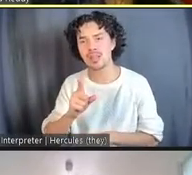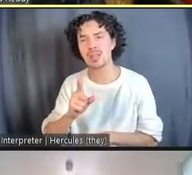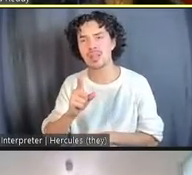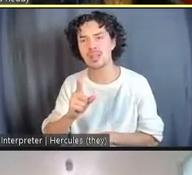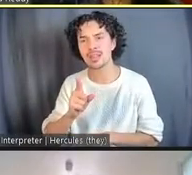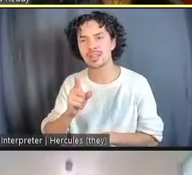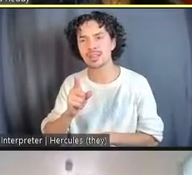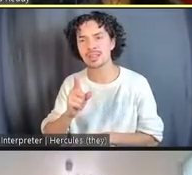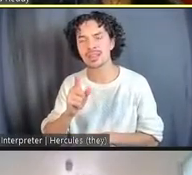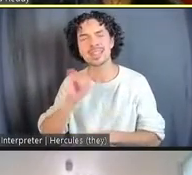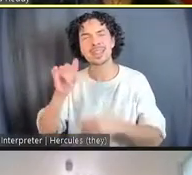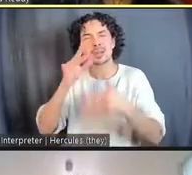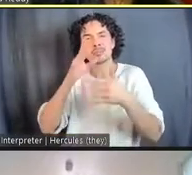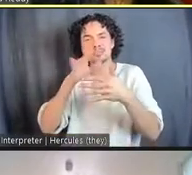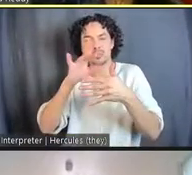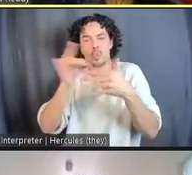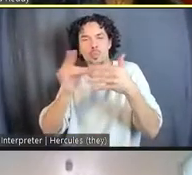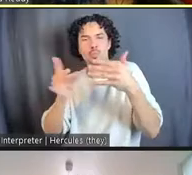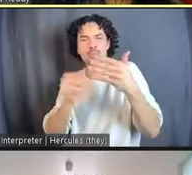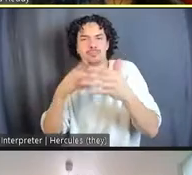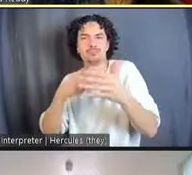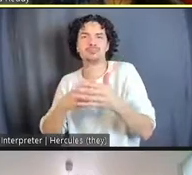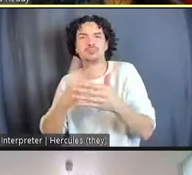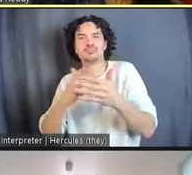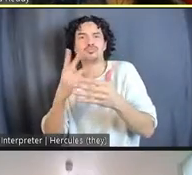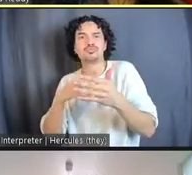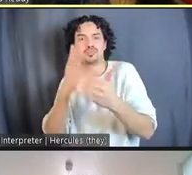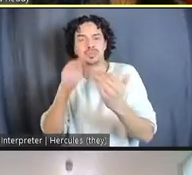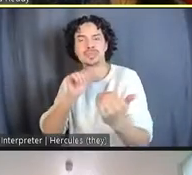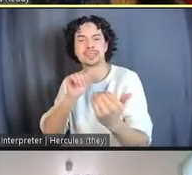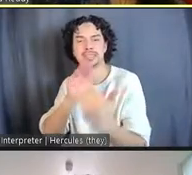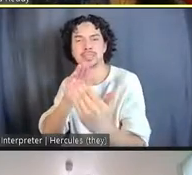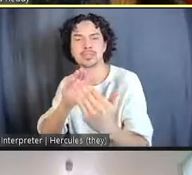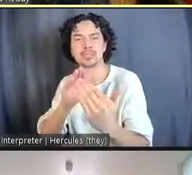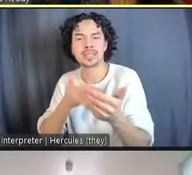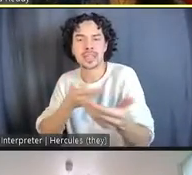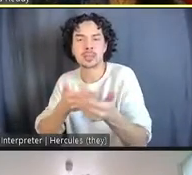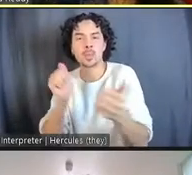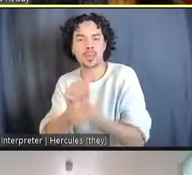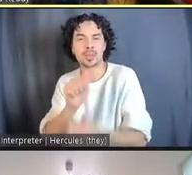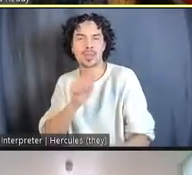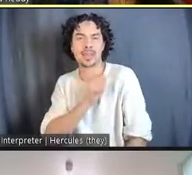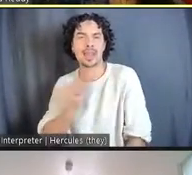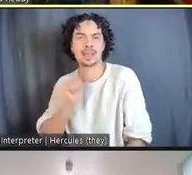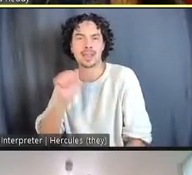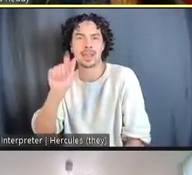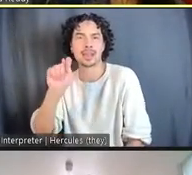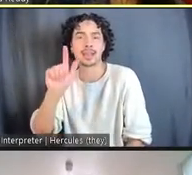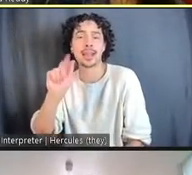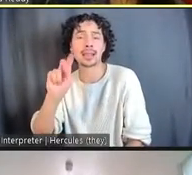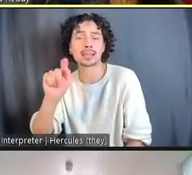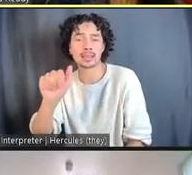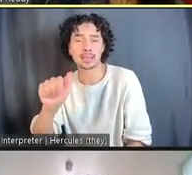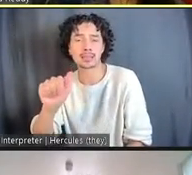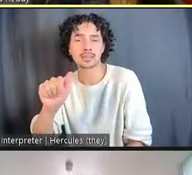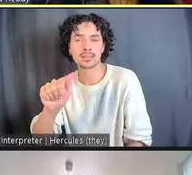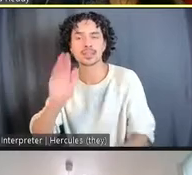of engagement with citizens of Atlanta to turn their detention center into a center for equity.